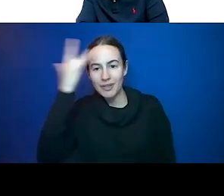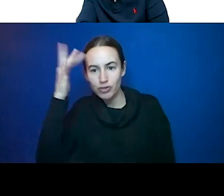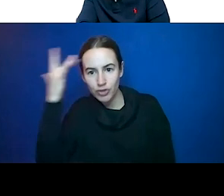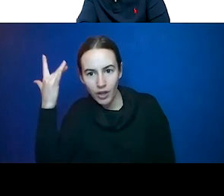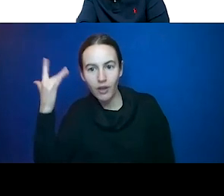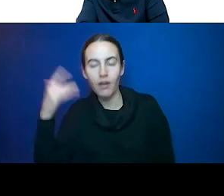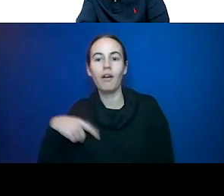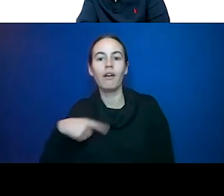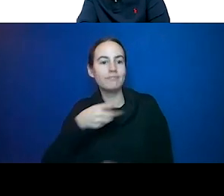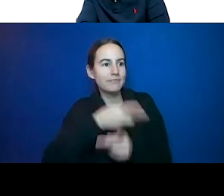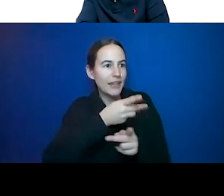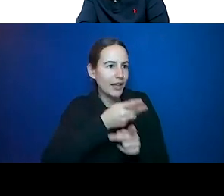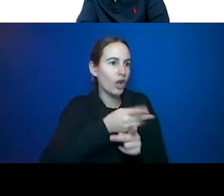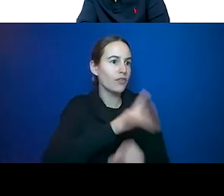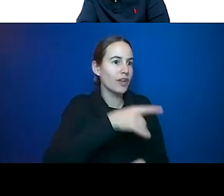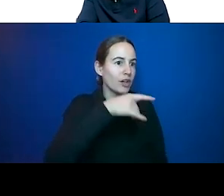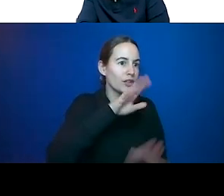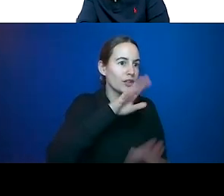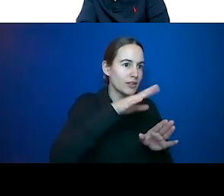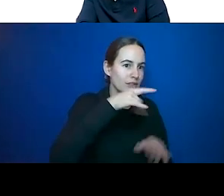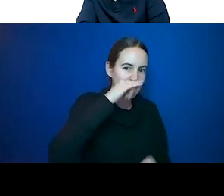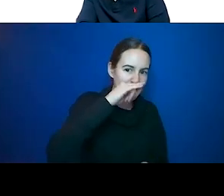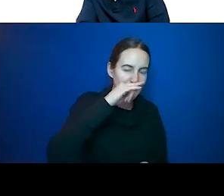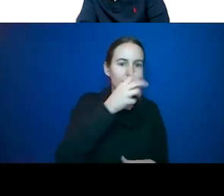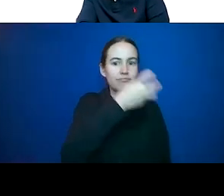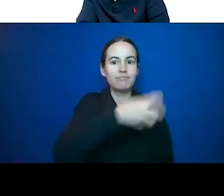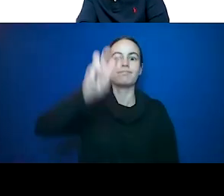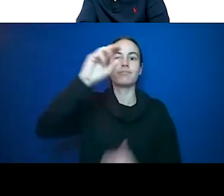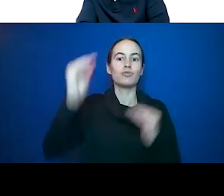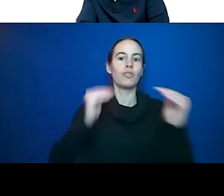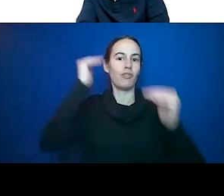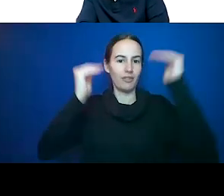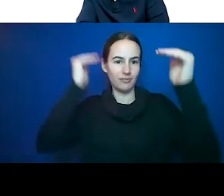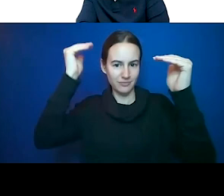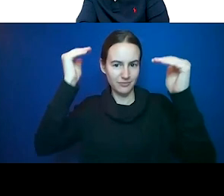adulthood. They are said to be